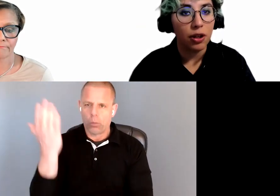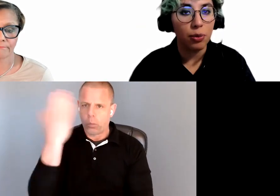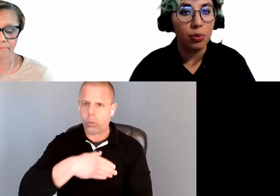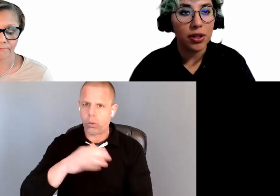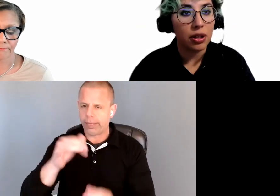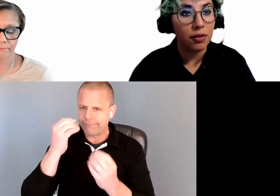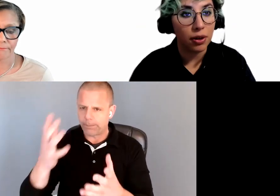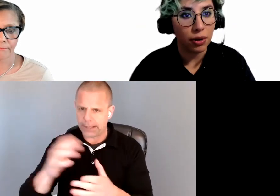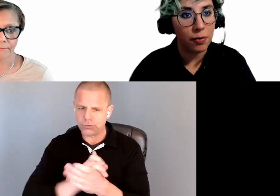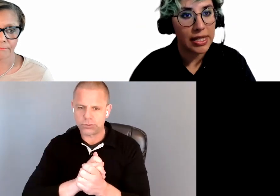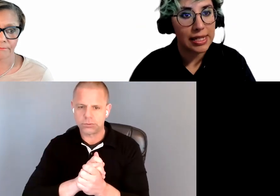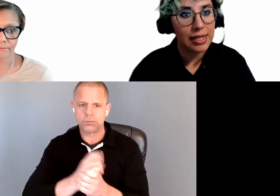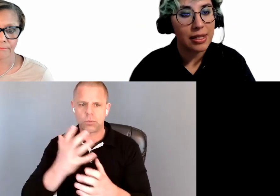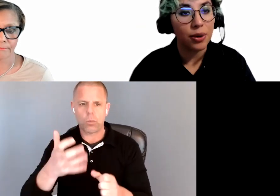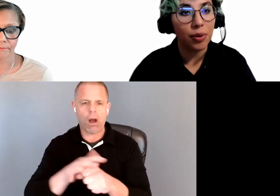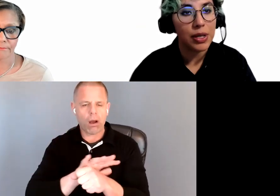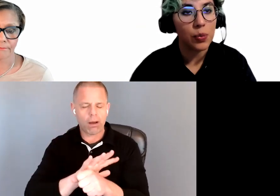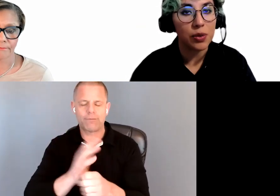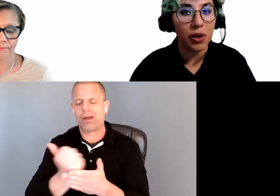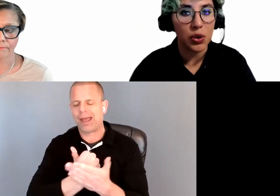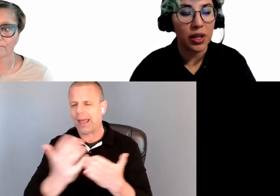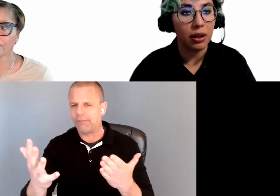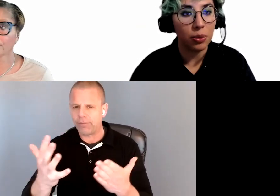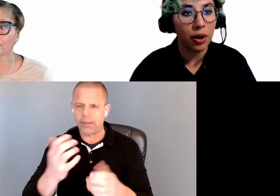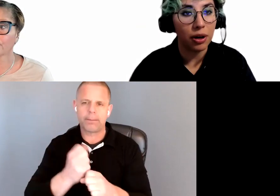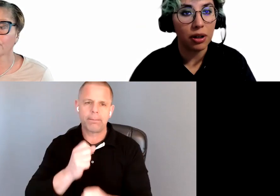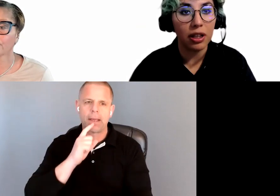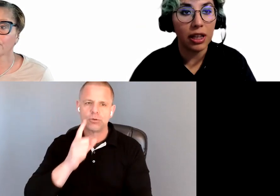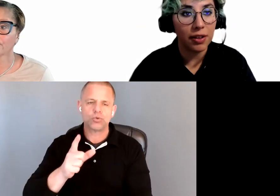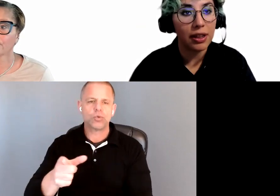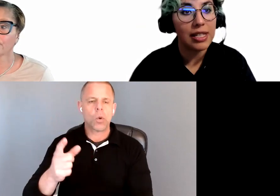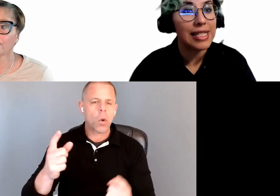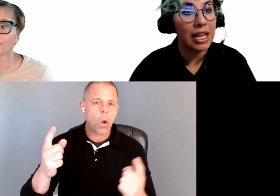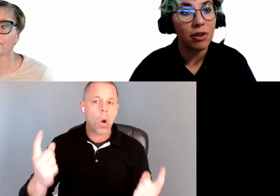You want to cover all your bases. You always want to make sure that you are giving the same